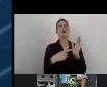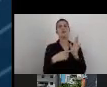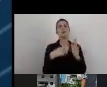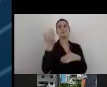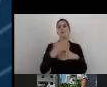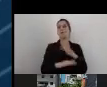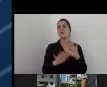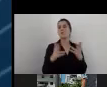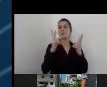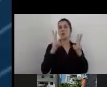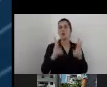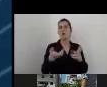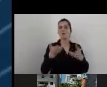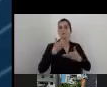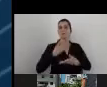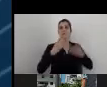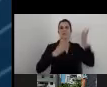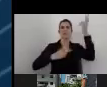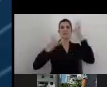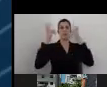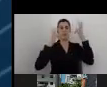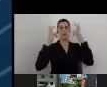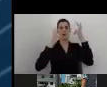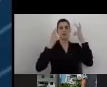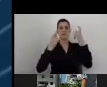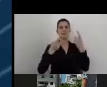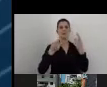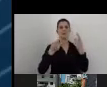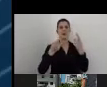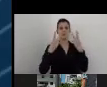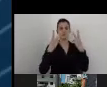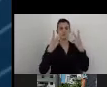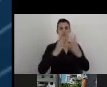some qualify information about